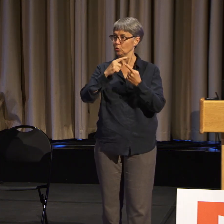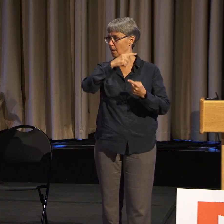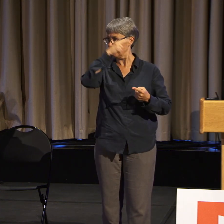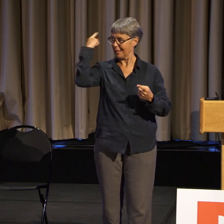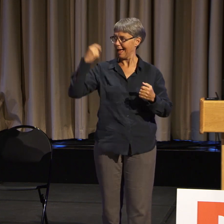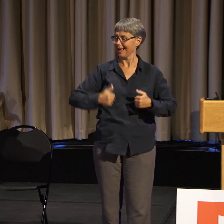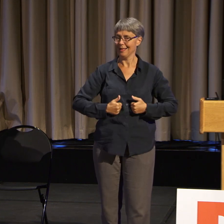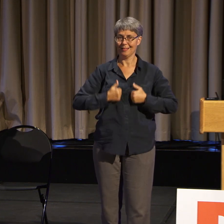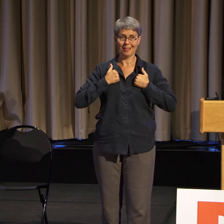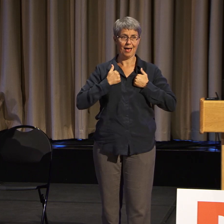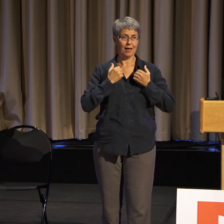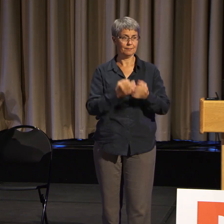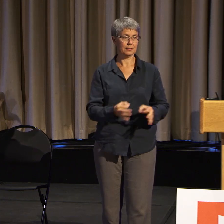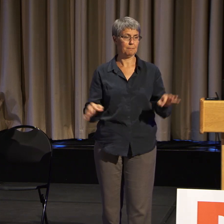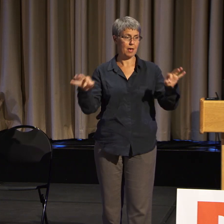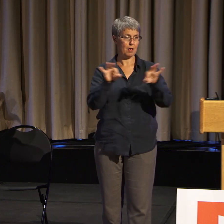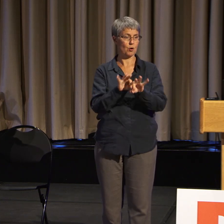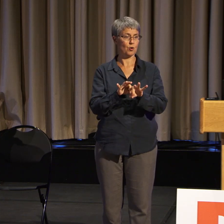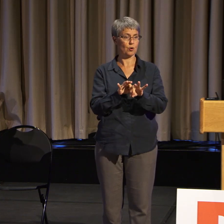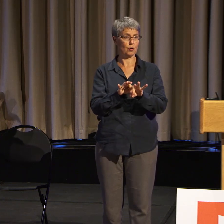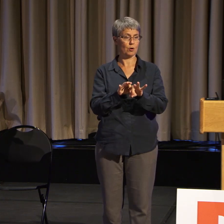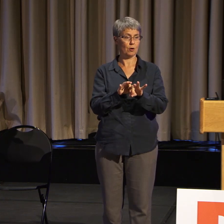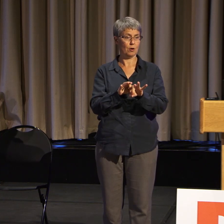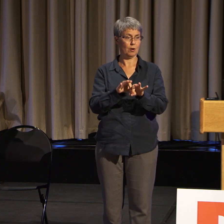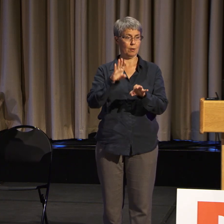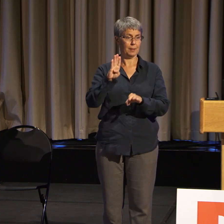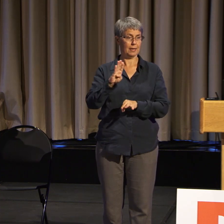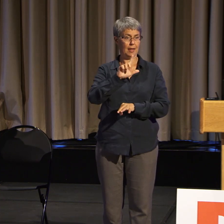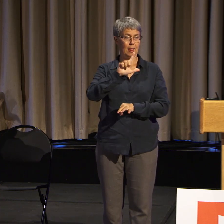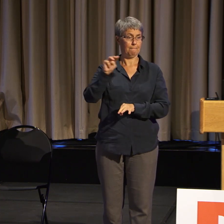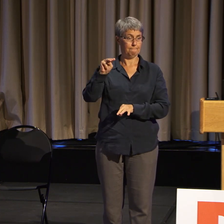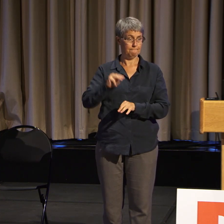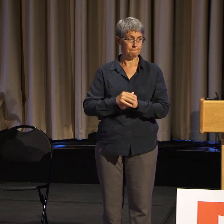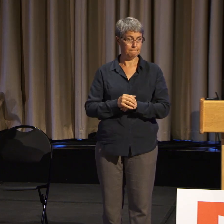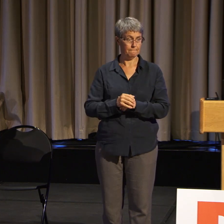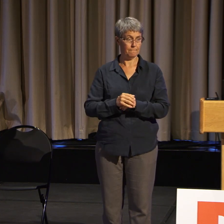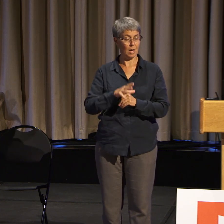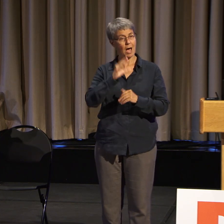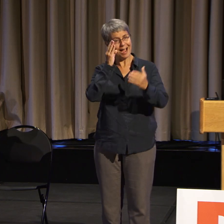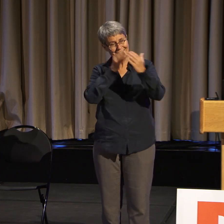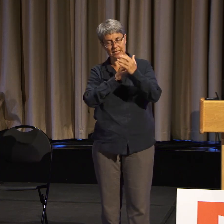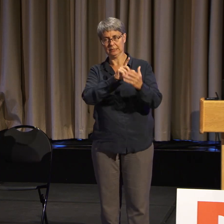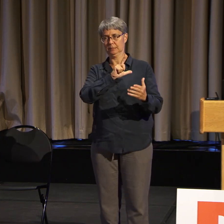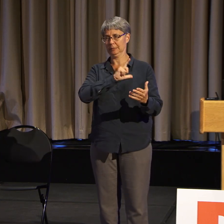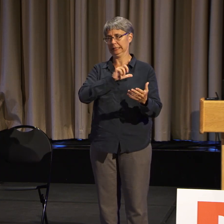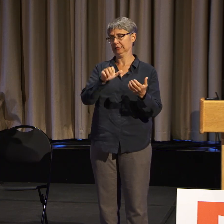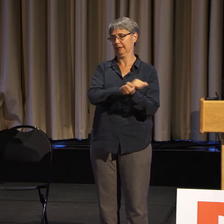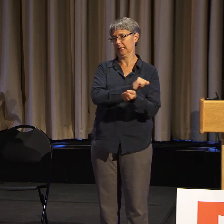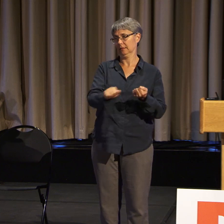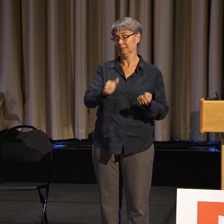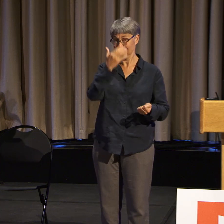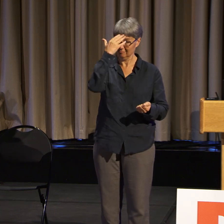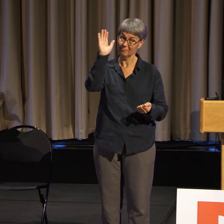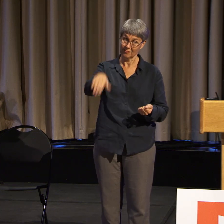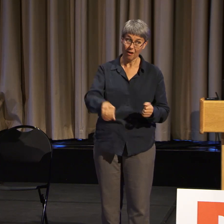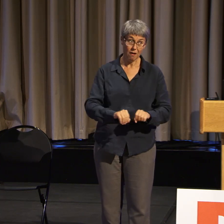Matter and combat police violence because as we do know,